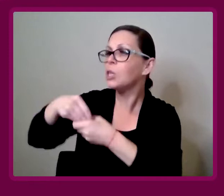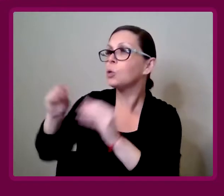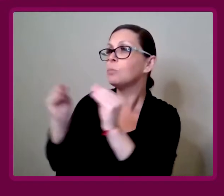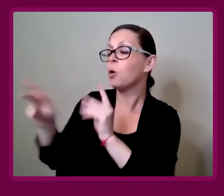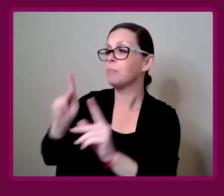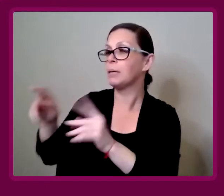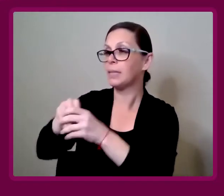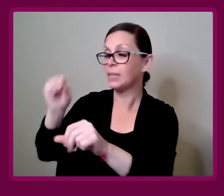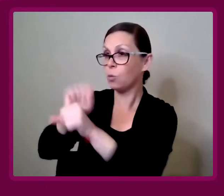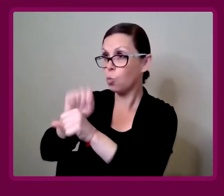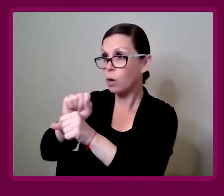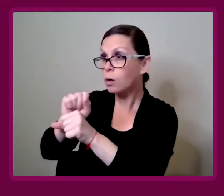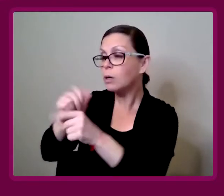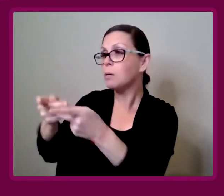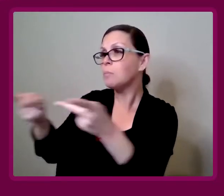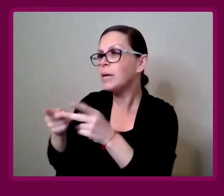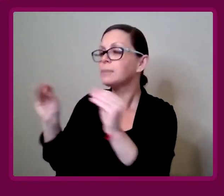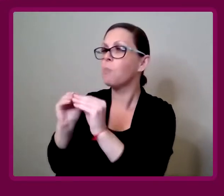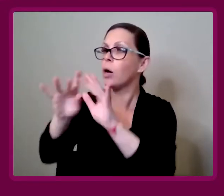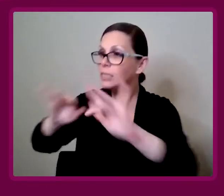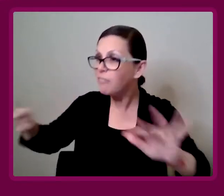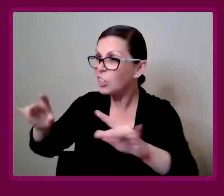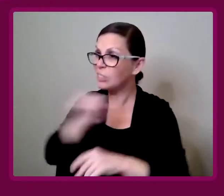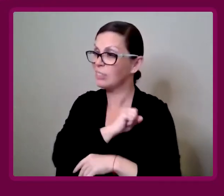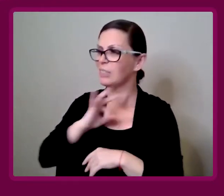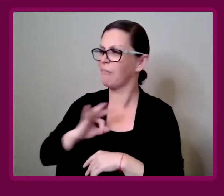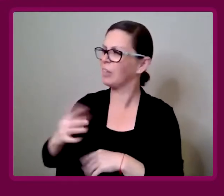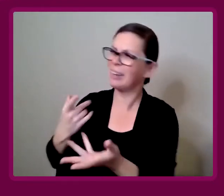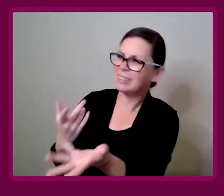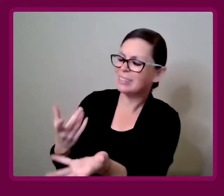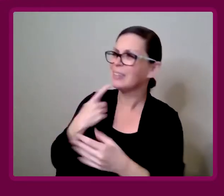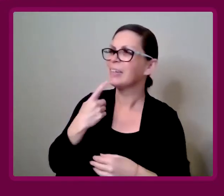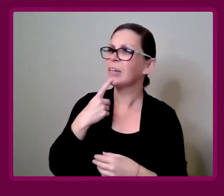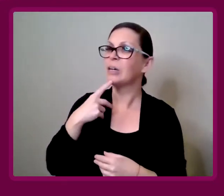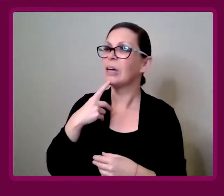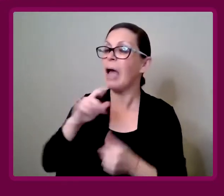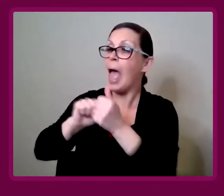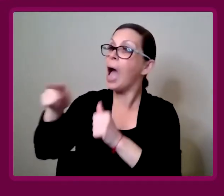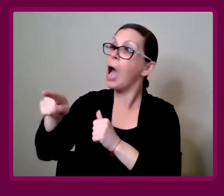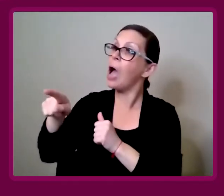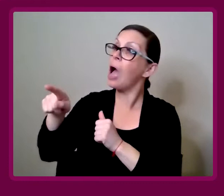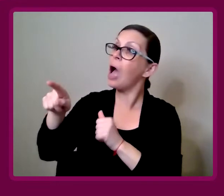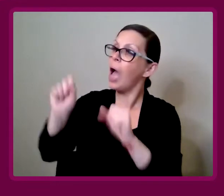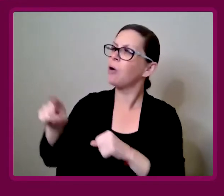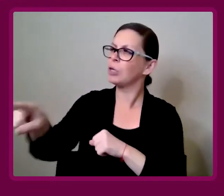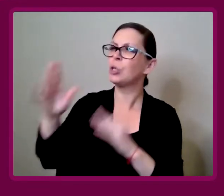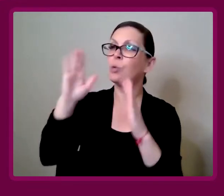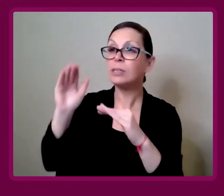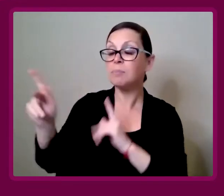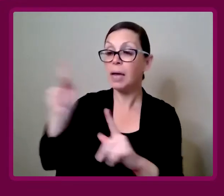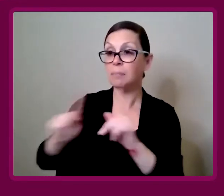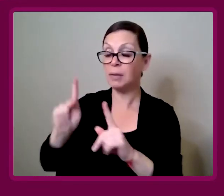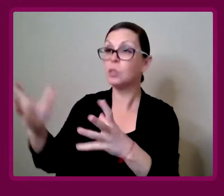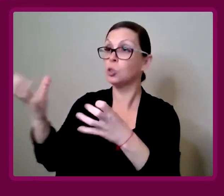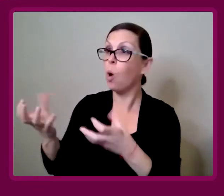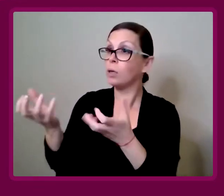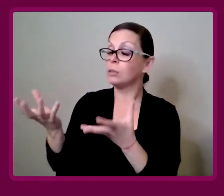How can we have a more diverse staff? Amy Francis-Smith: I say, "Well, how can you expect people to